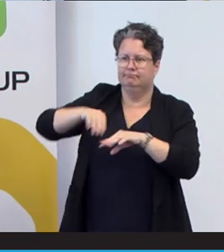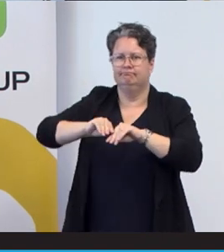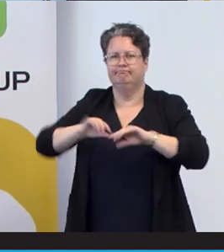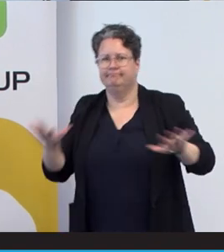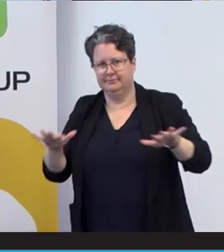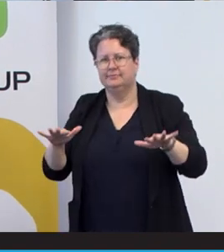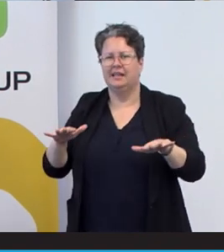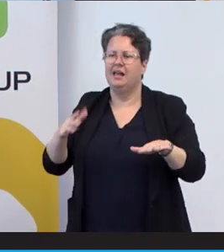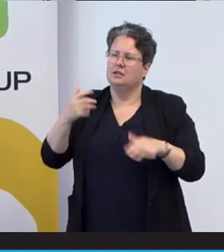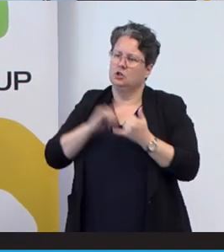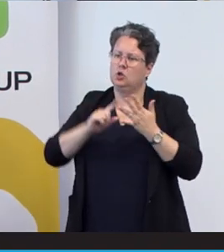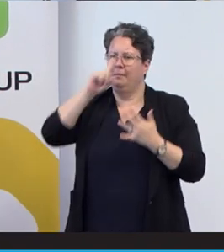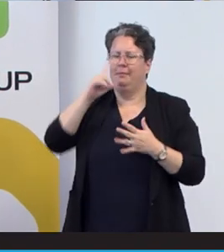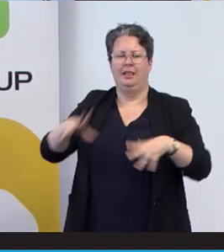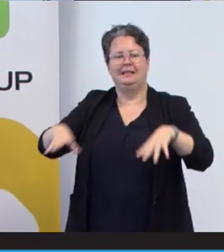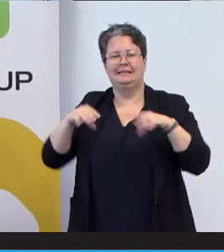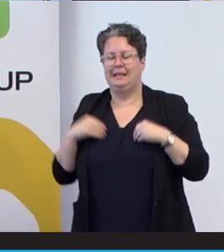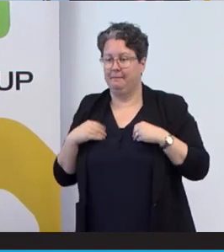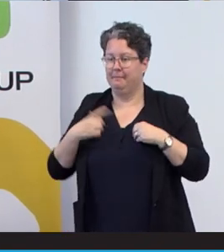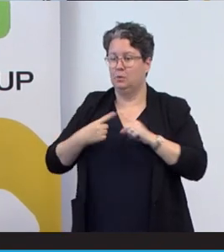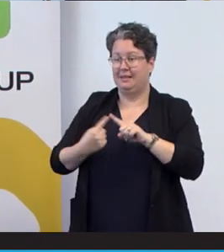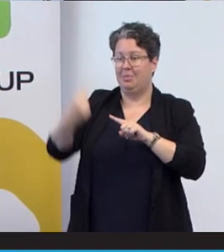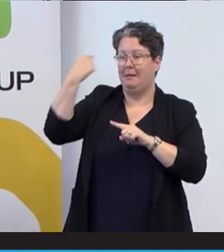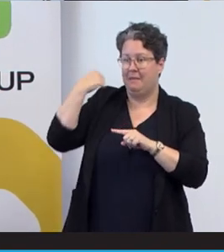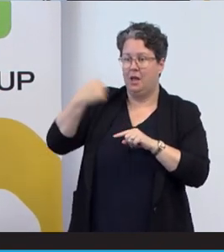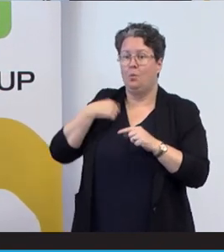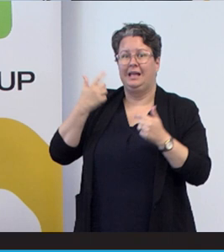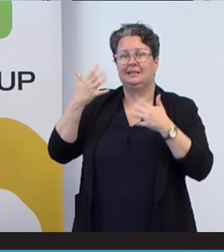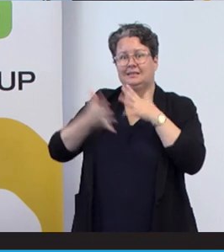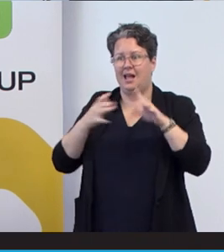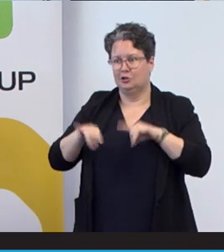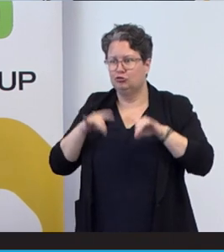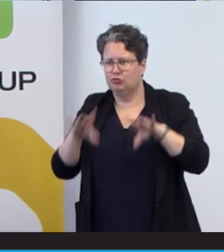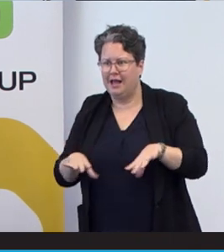accepting rather than, because in the past we’ve used Australia, and a lot of First Nation people